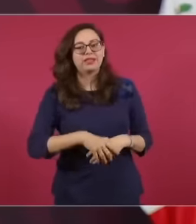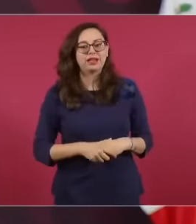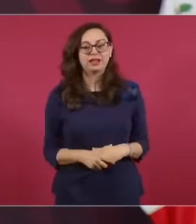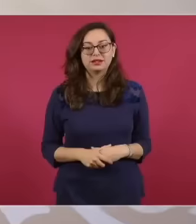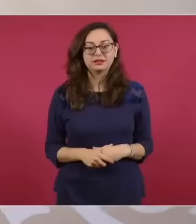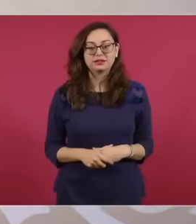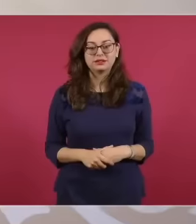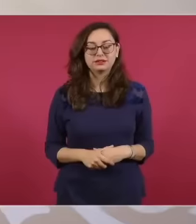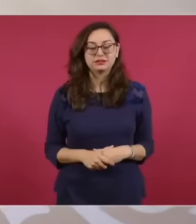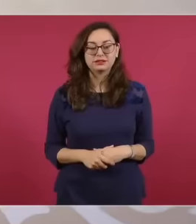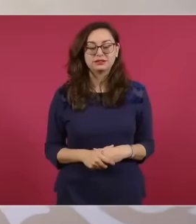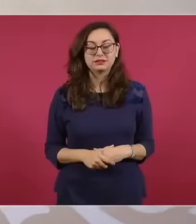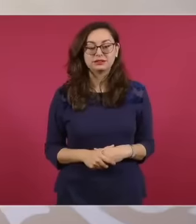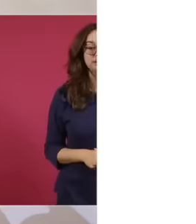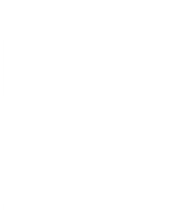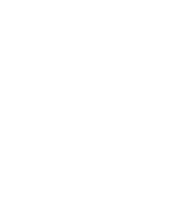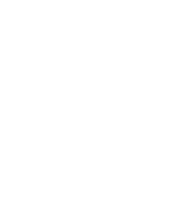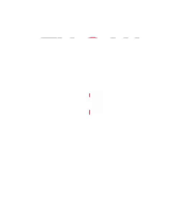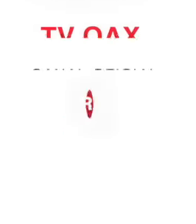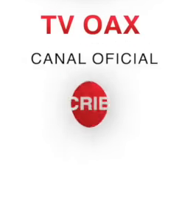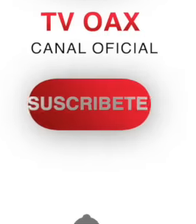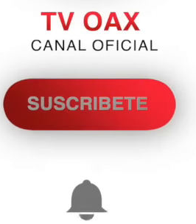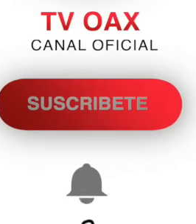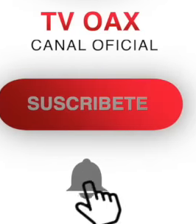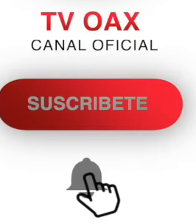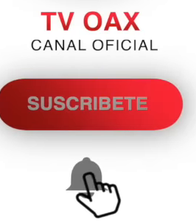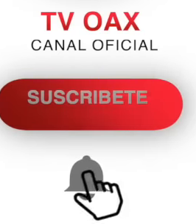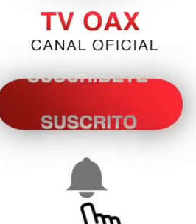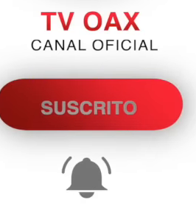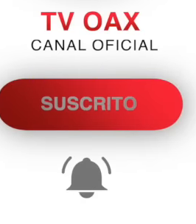they get